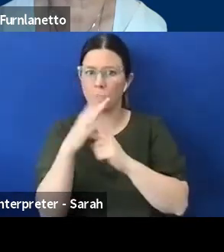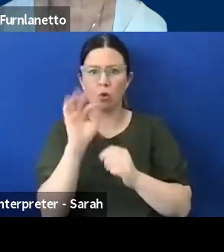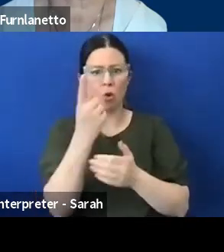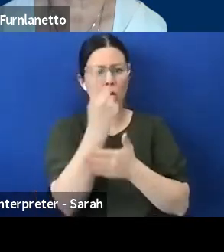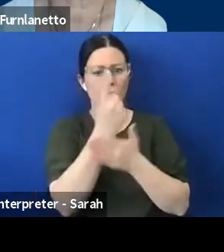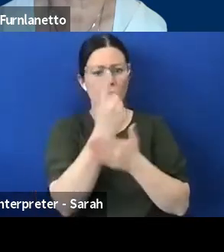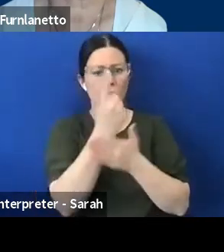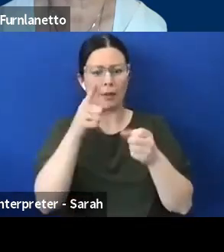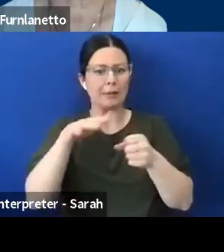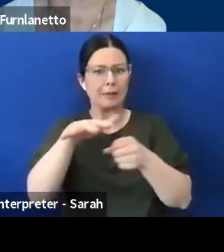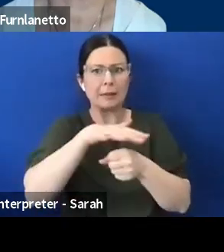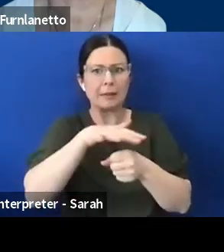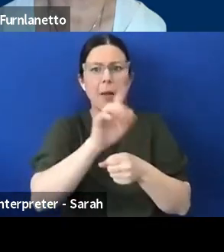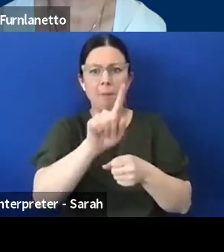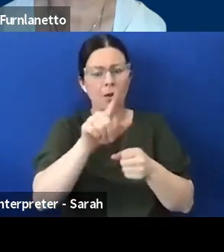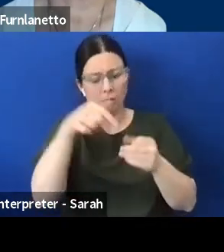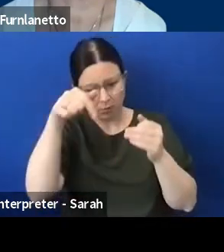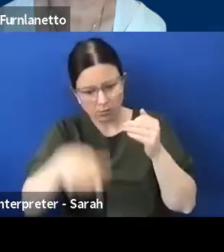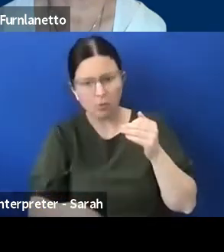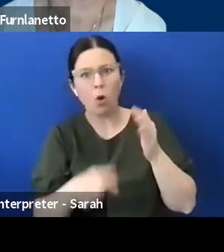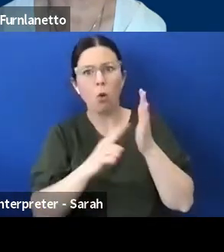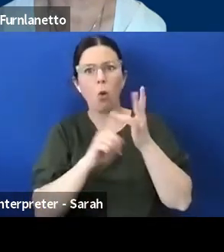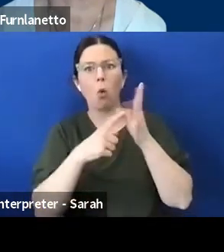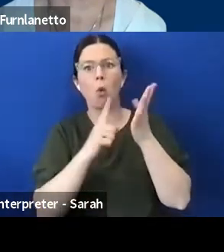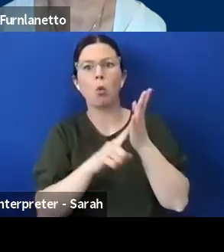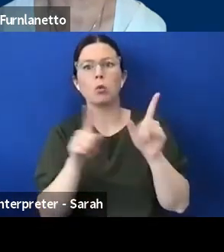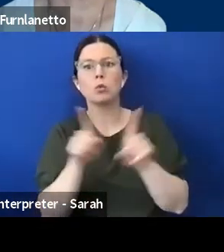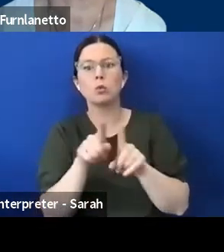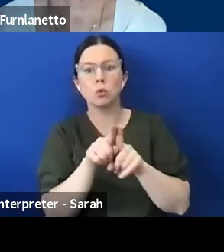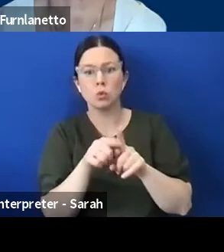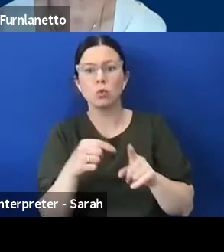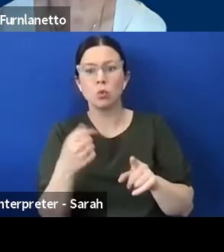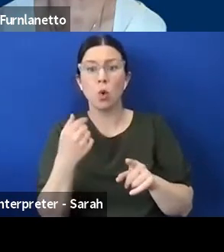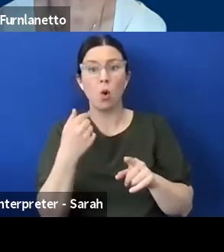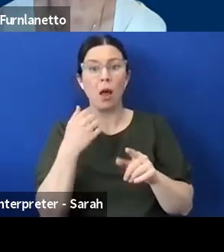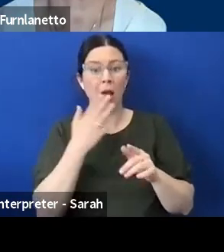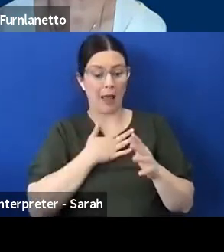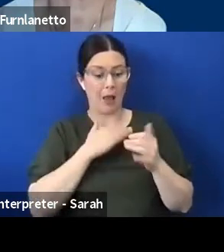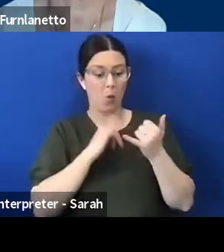down to a local level and I've been doing a lot of work with our cs unit on a local level not just